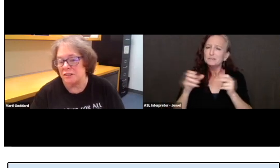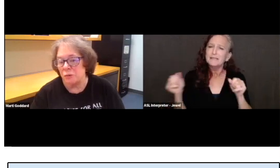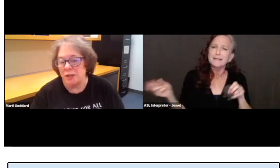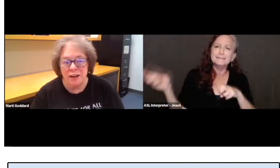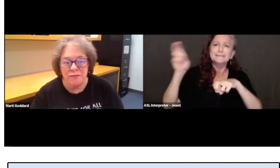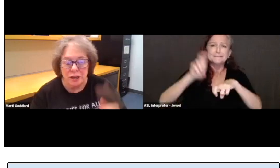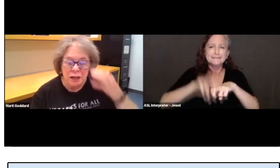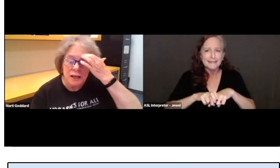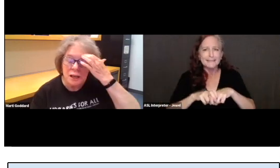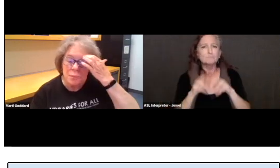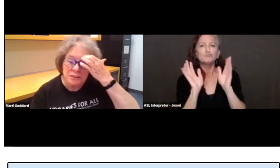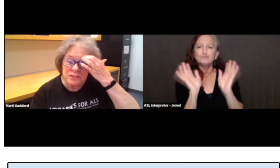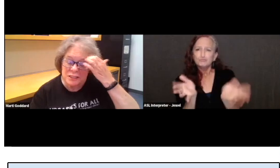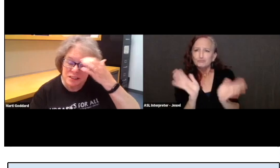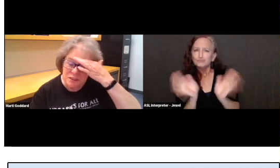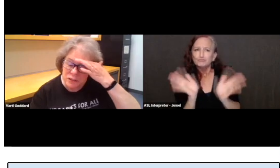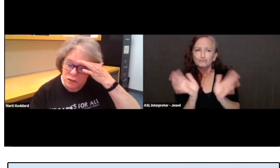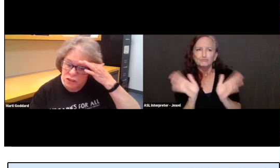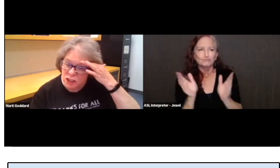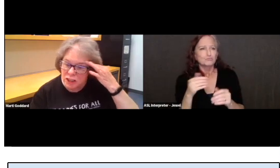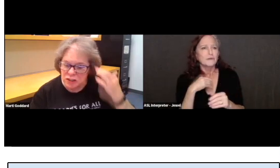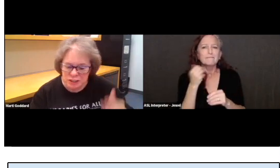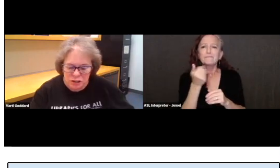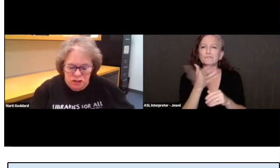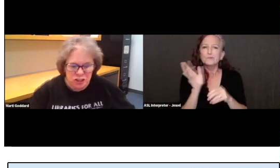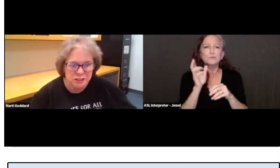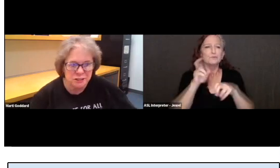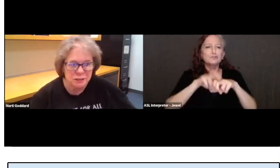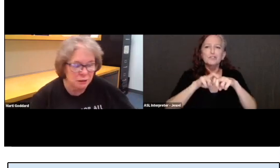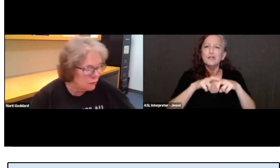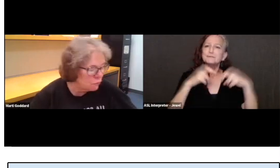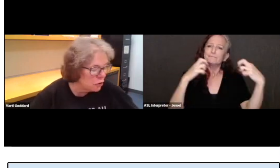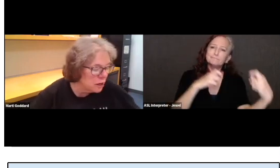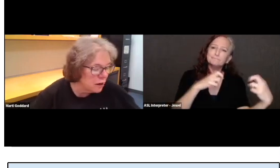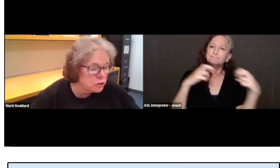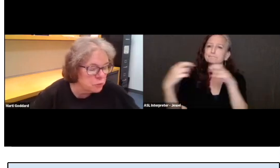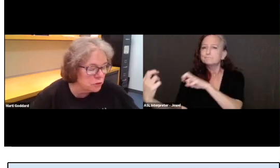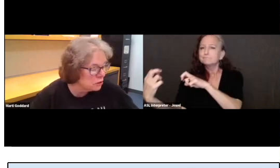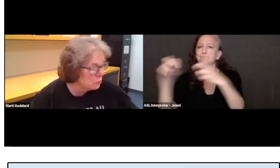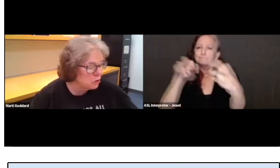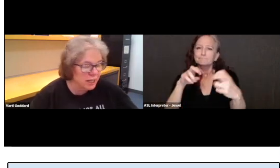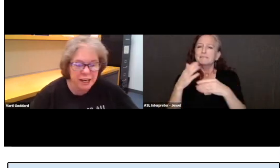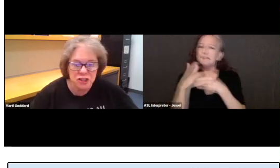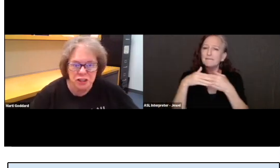So, we have a couple of sets of those chairs that are just for comfortable communication.